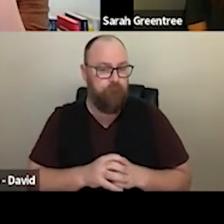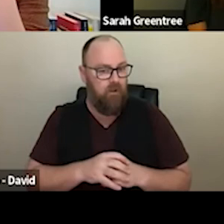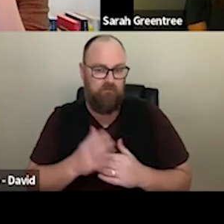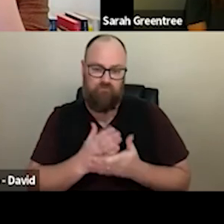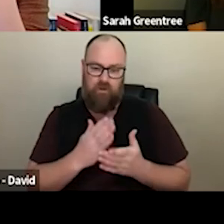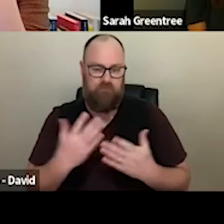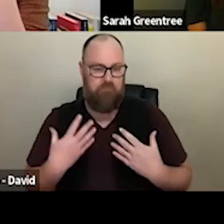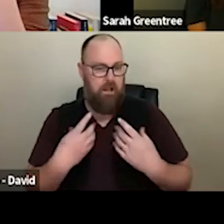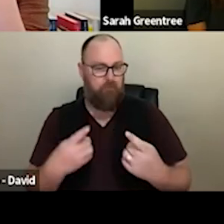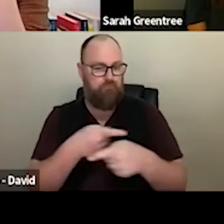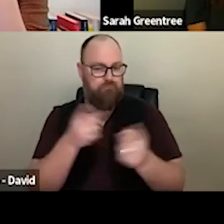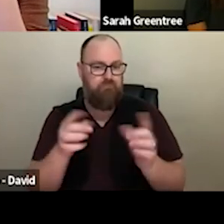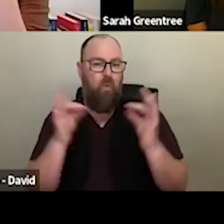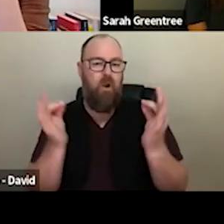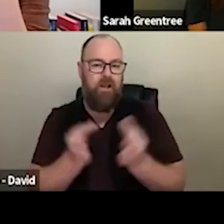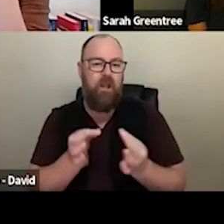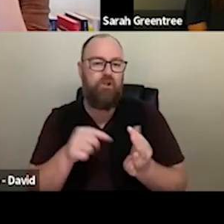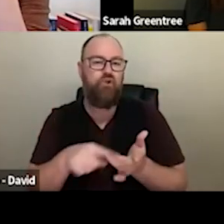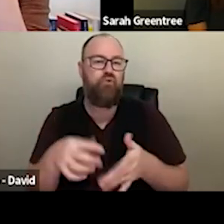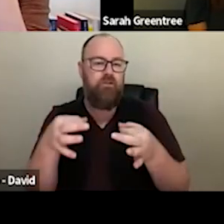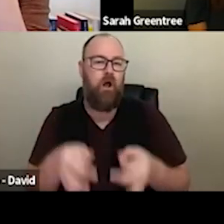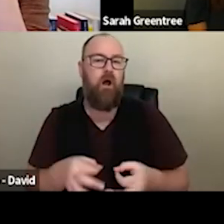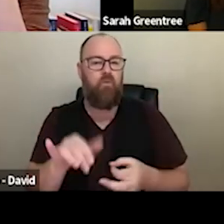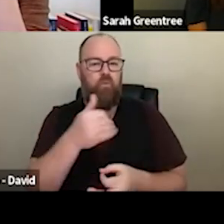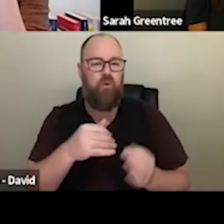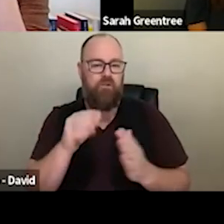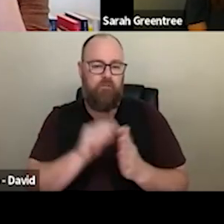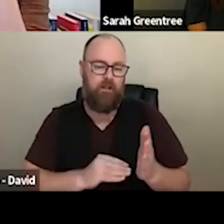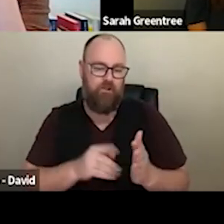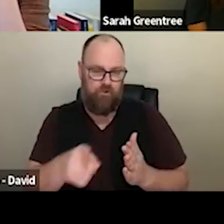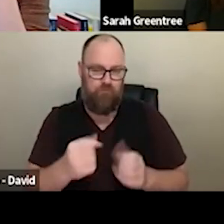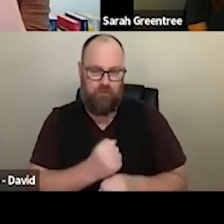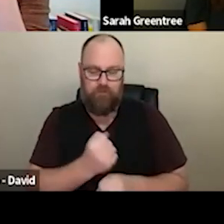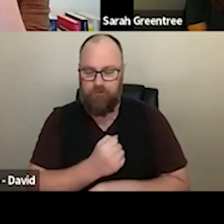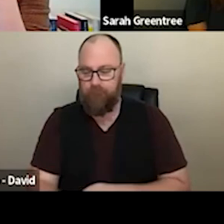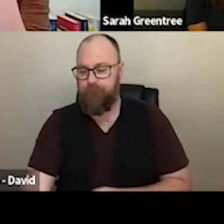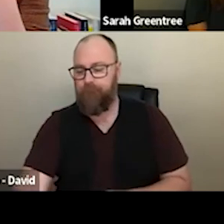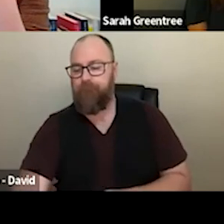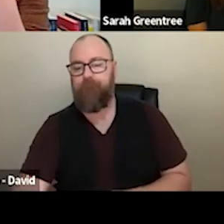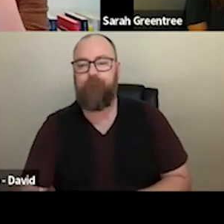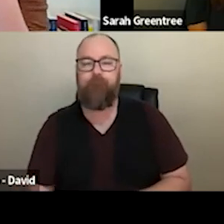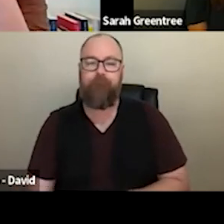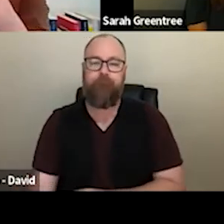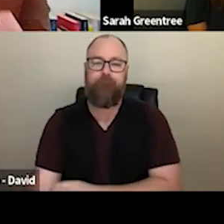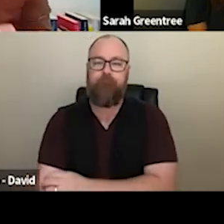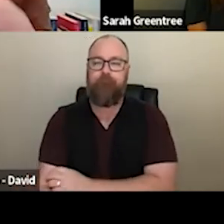example. But it is really up to the organisation to decide. Thank you. ANDY Great, thank you Trish. Andrew has asked a question, and I'll just answer very quickly, which is in reference to the sort of rough budget for the category, that